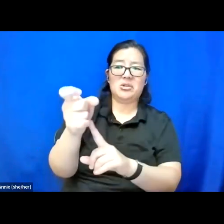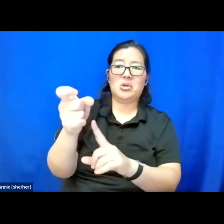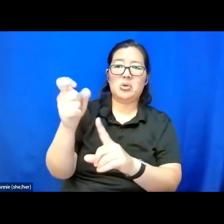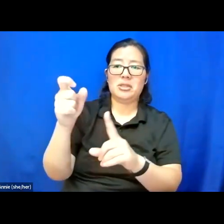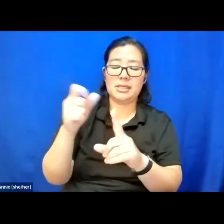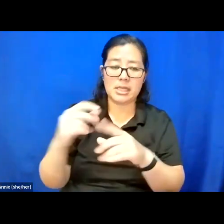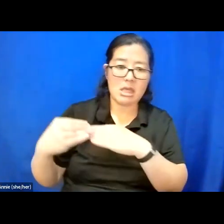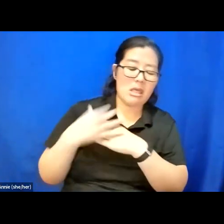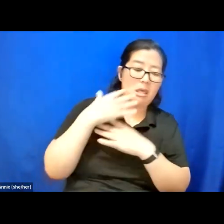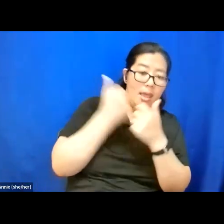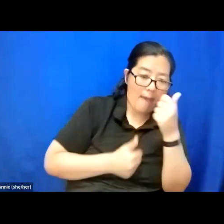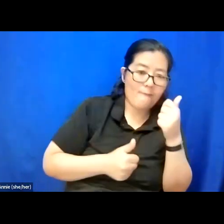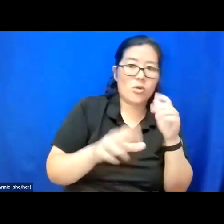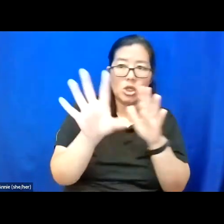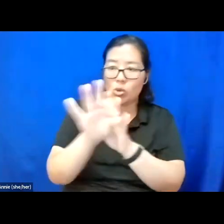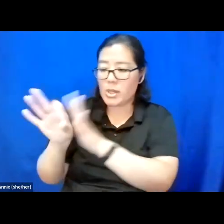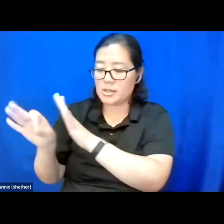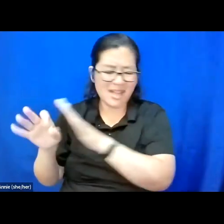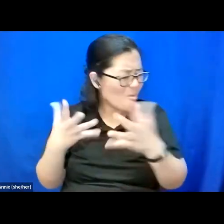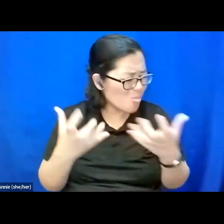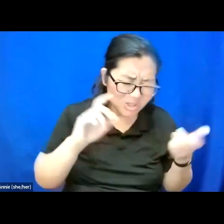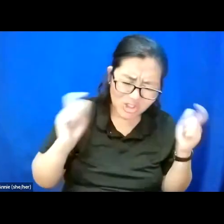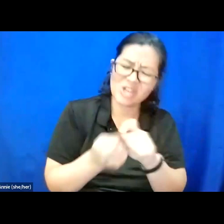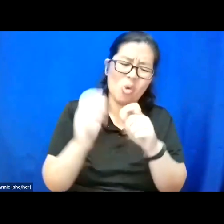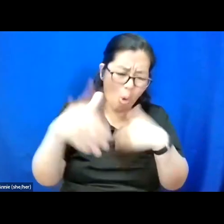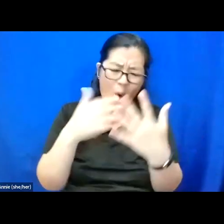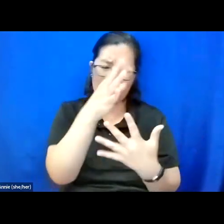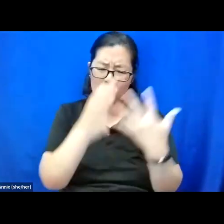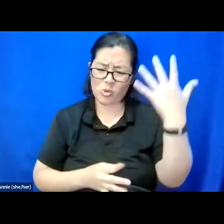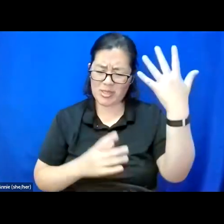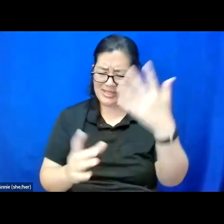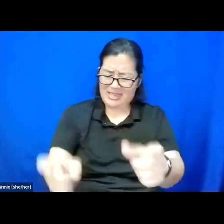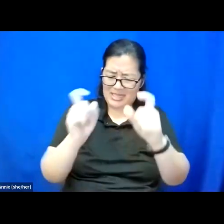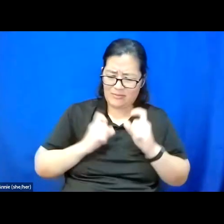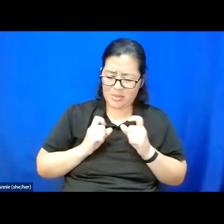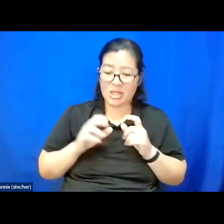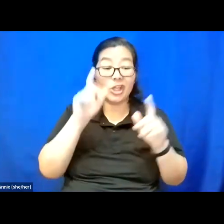When I want to change all the choices given to me, to check two binary boxes and remember